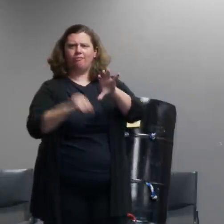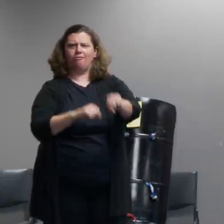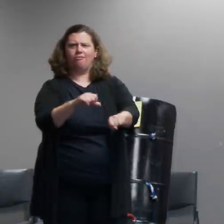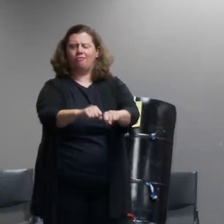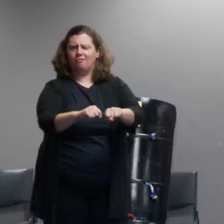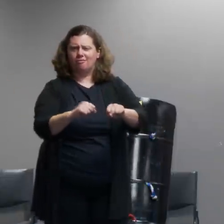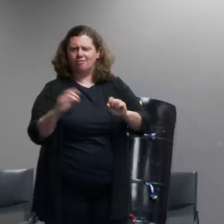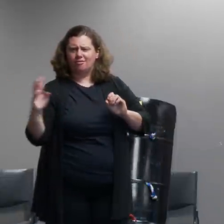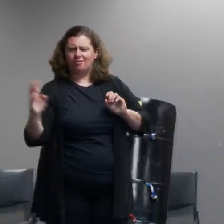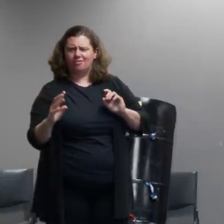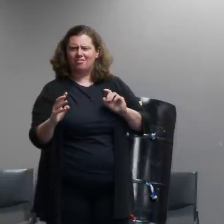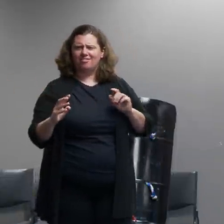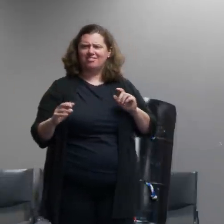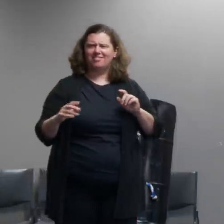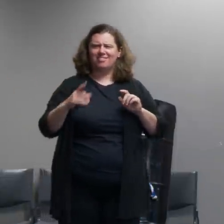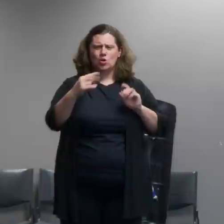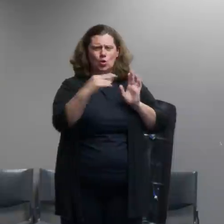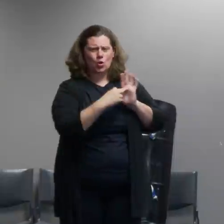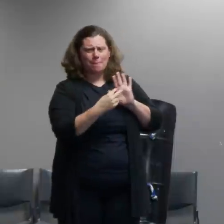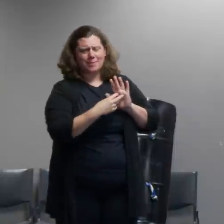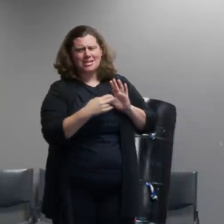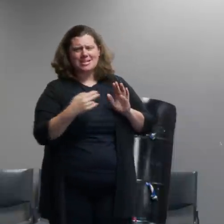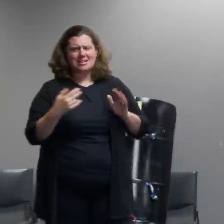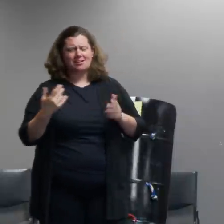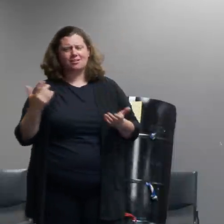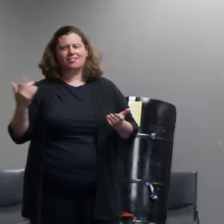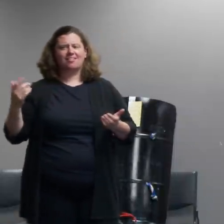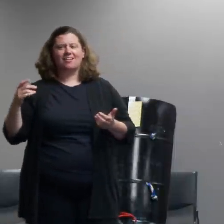orders if they can disperse media and legal observers they can use